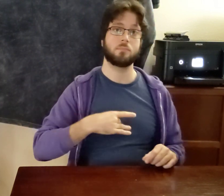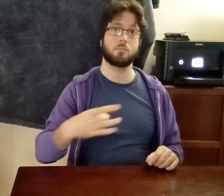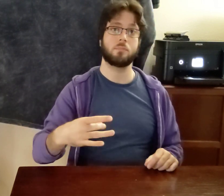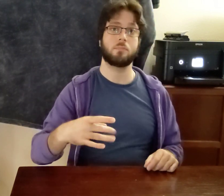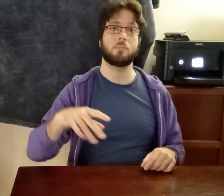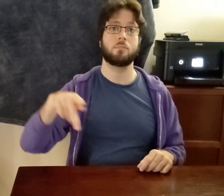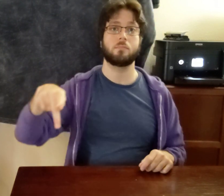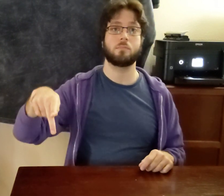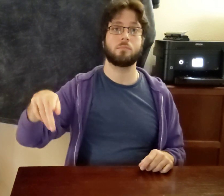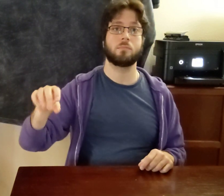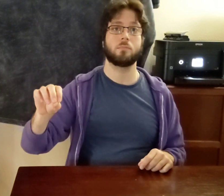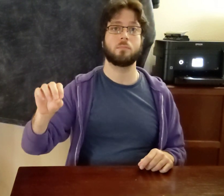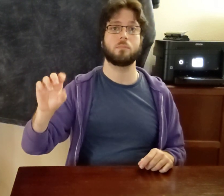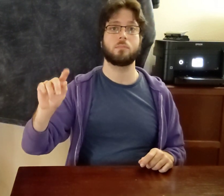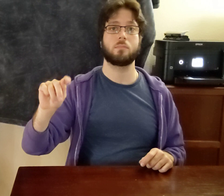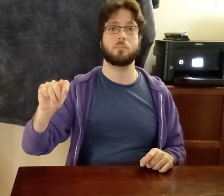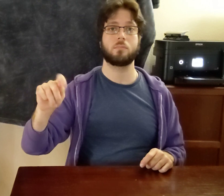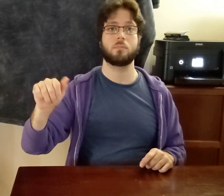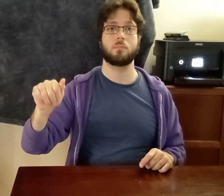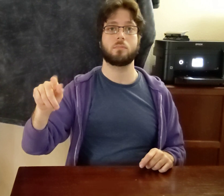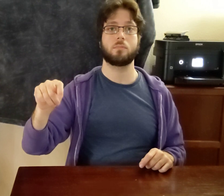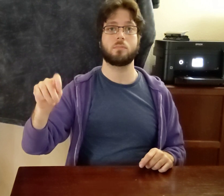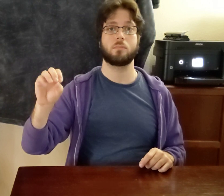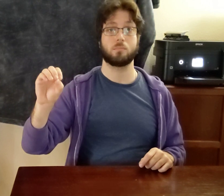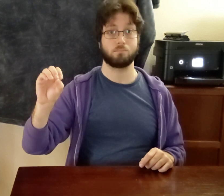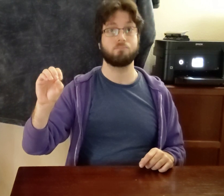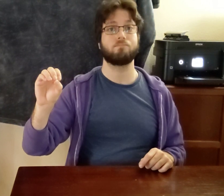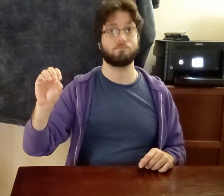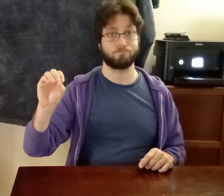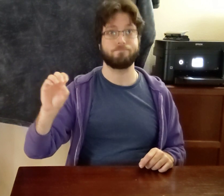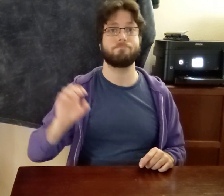LIKE P-O-T-A-T-O